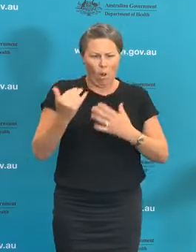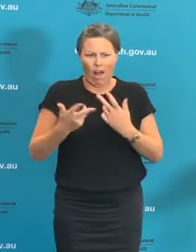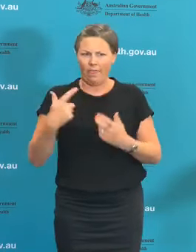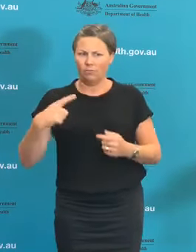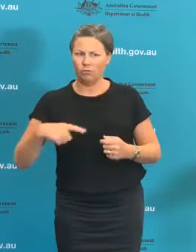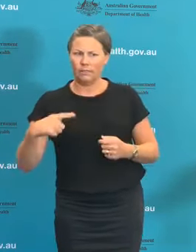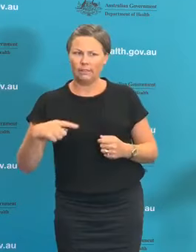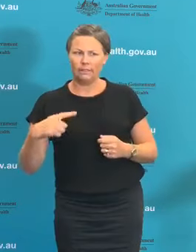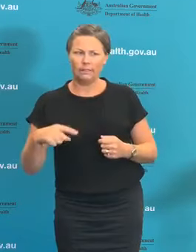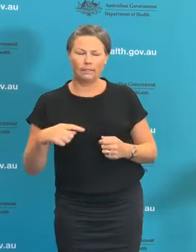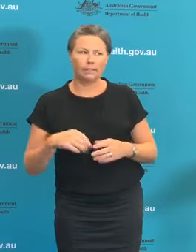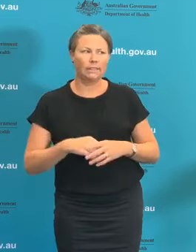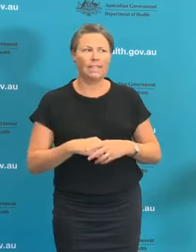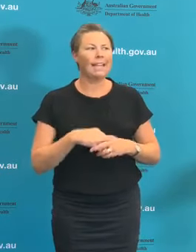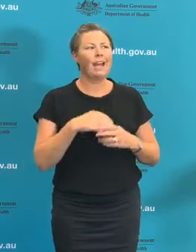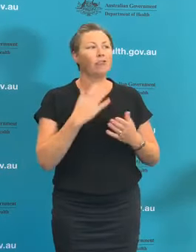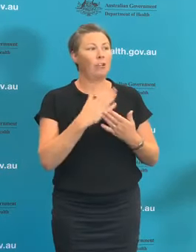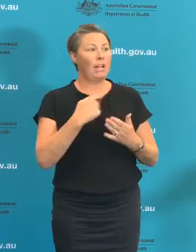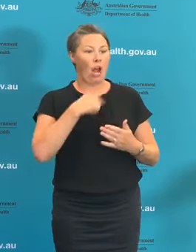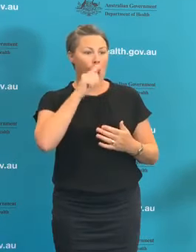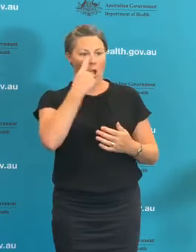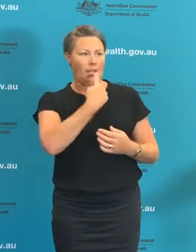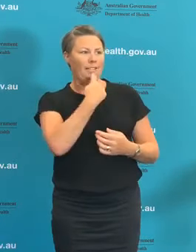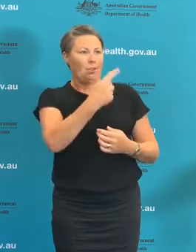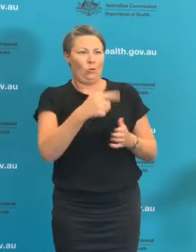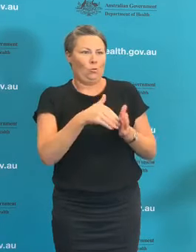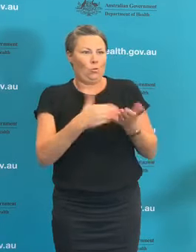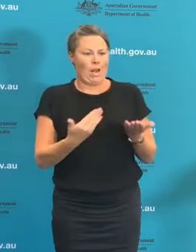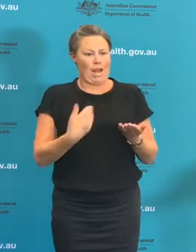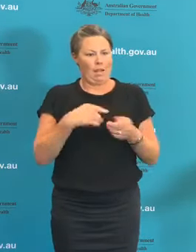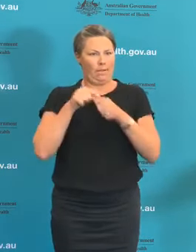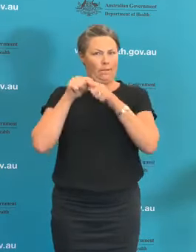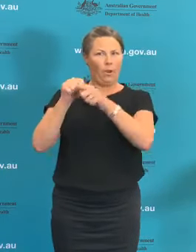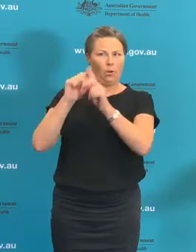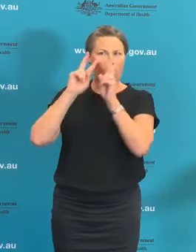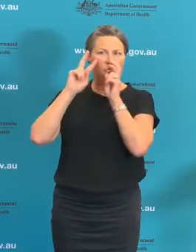not operational, it's research-based. But that sort of information as and when it